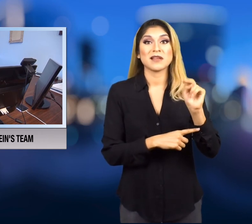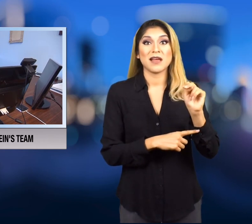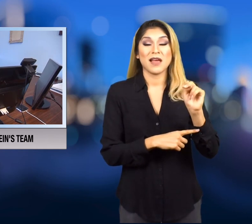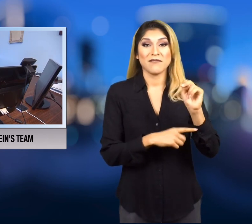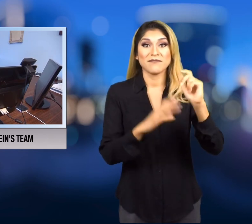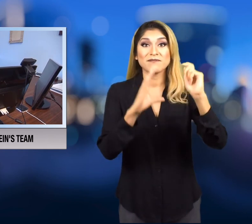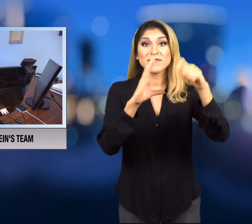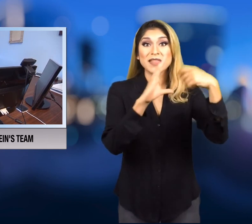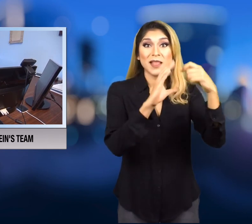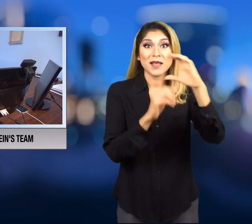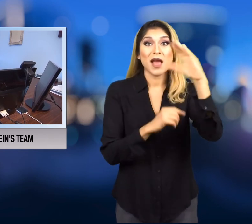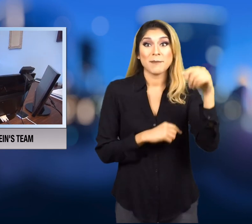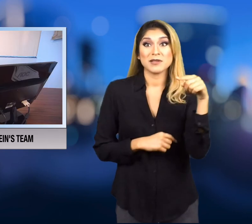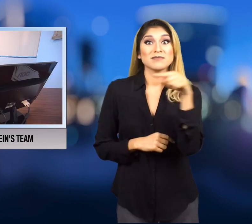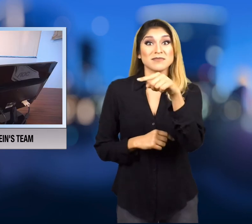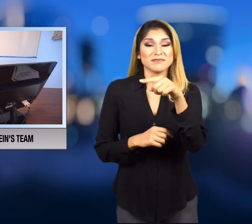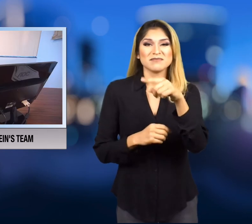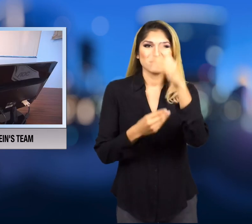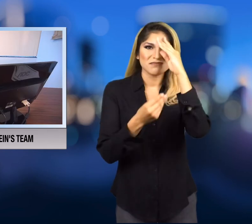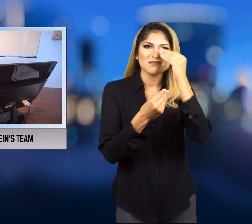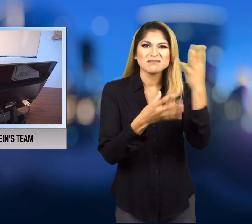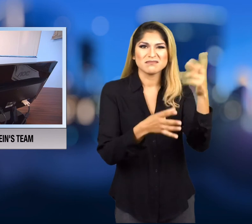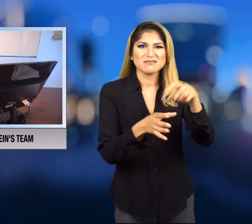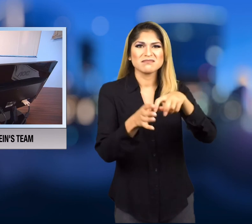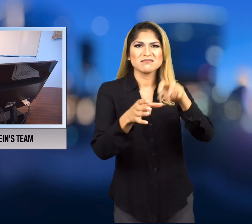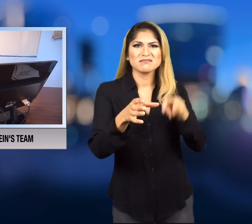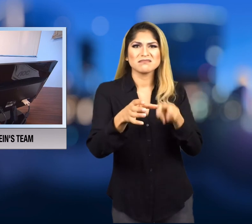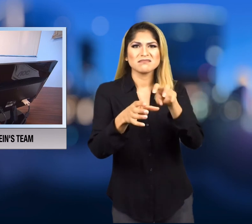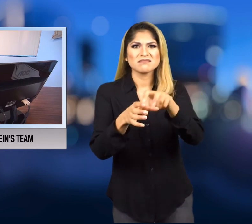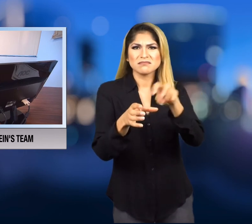announced that they were resigning as well.